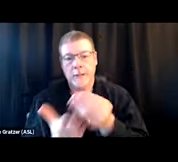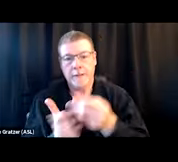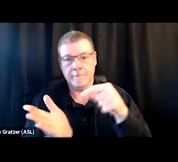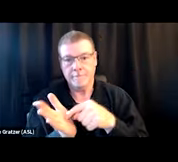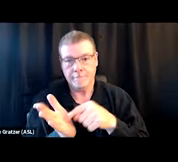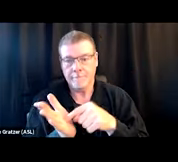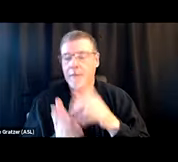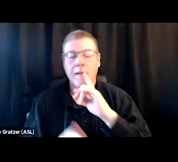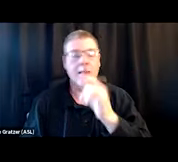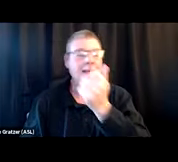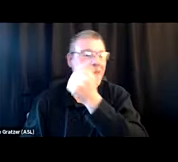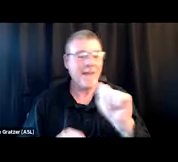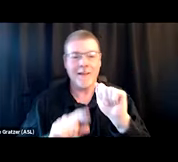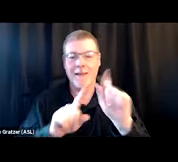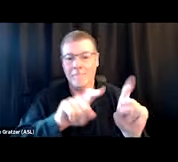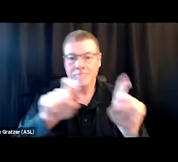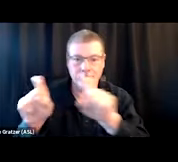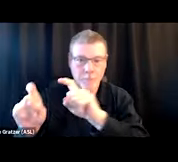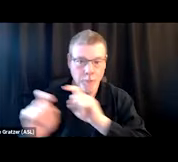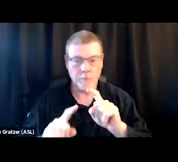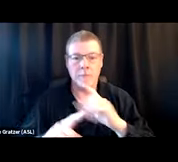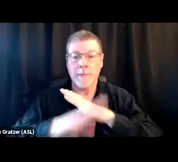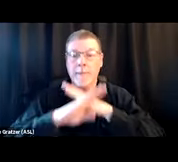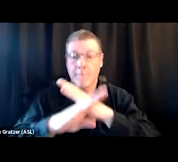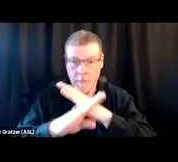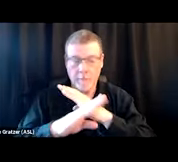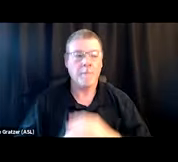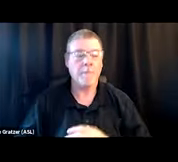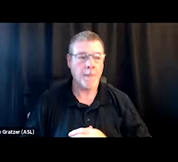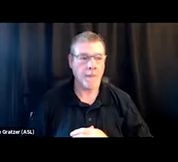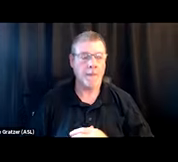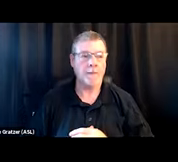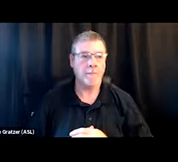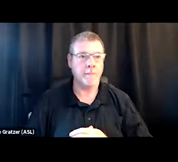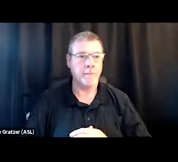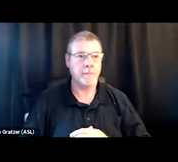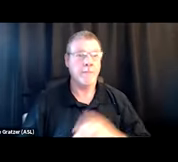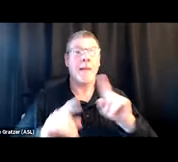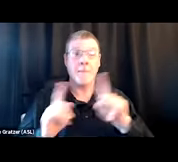in any poll that we take of barriers to harm reduction, or any of our social services, but funding's a big one,